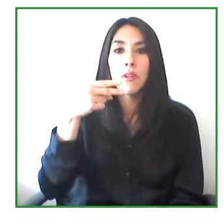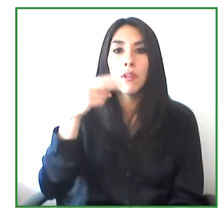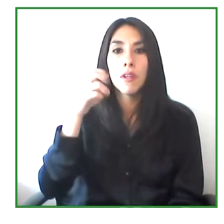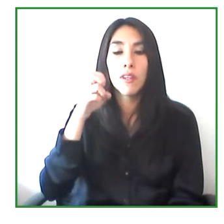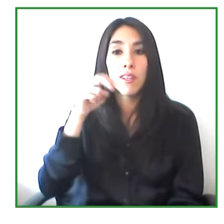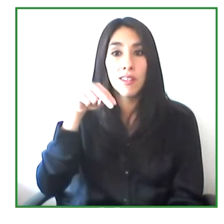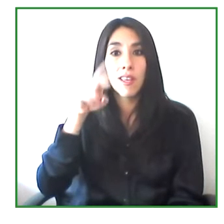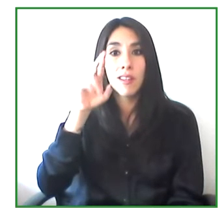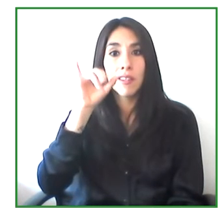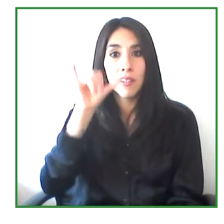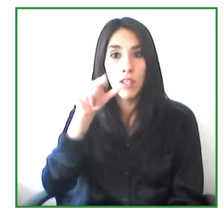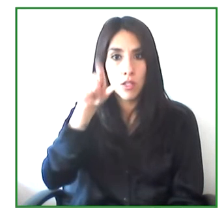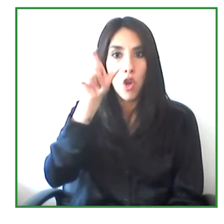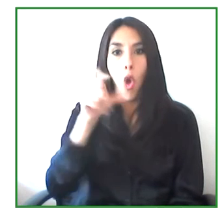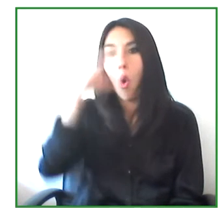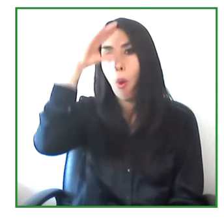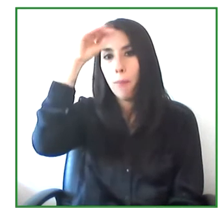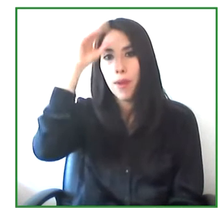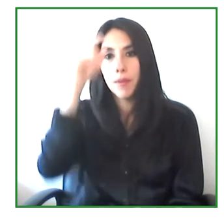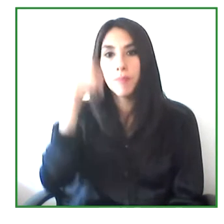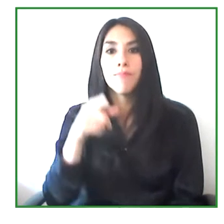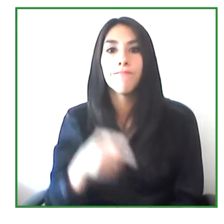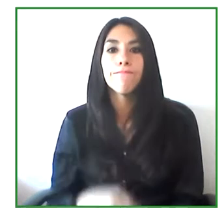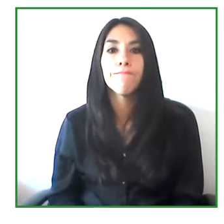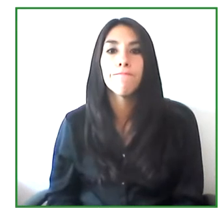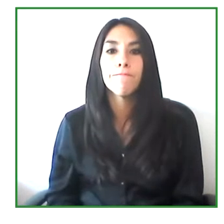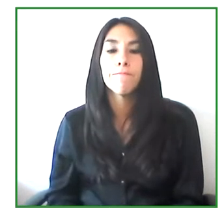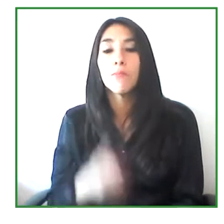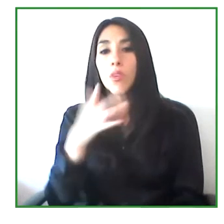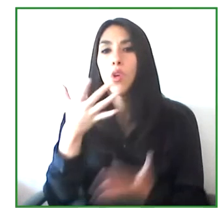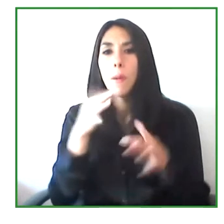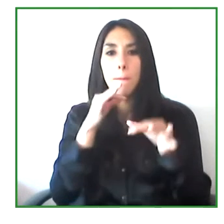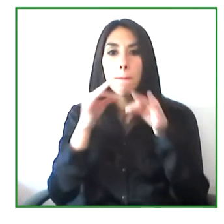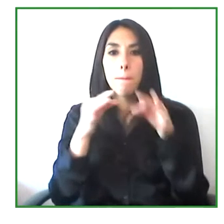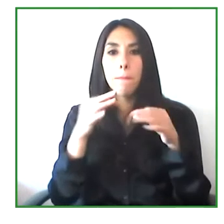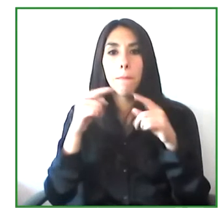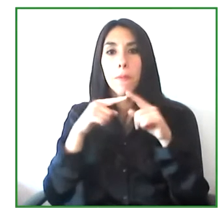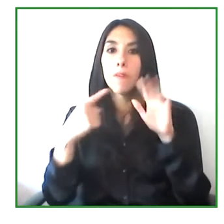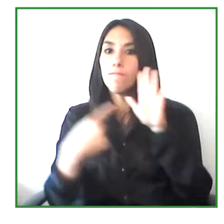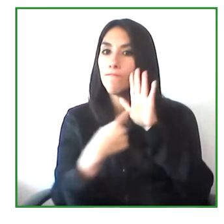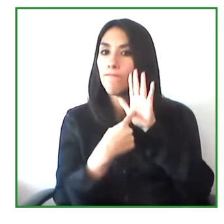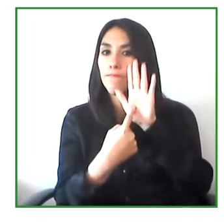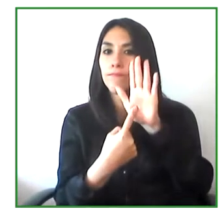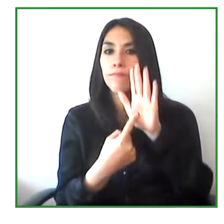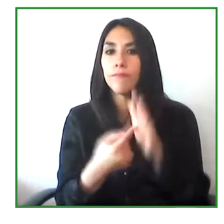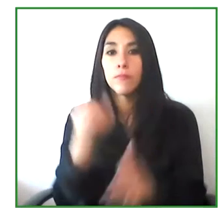the use of their technologies and innovation on the lives of people with disabilities. We will